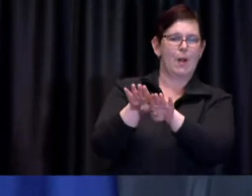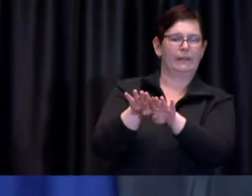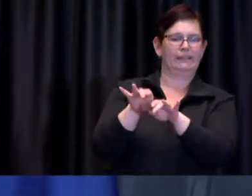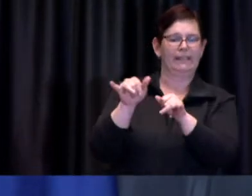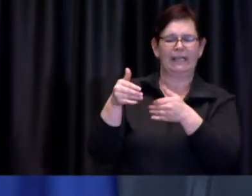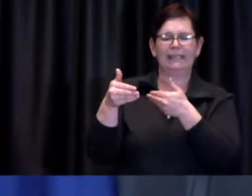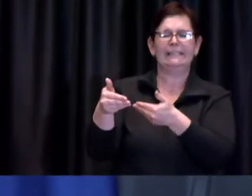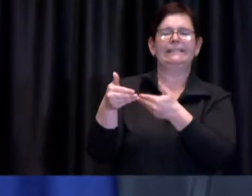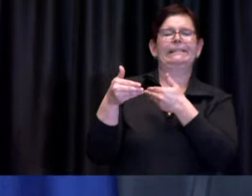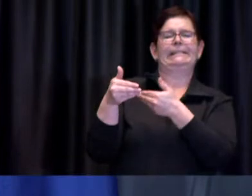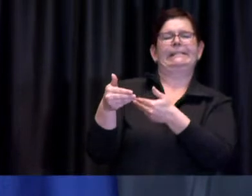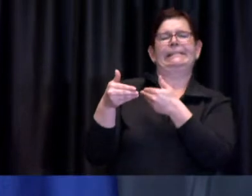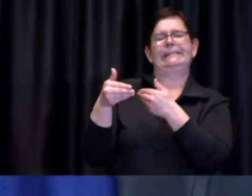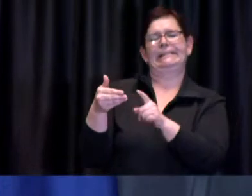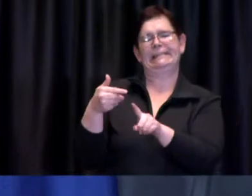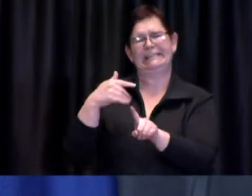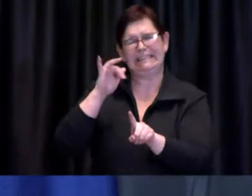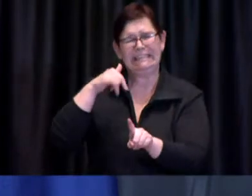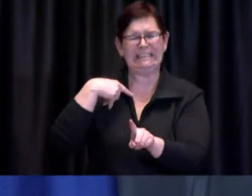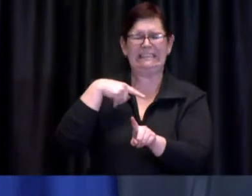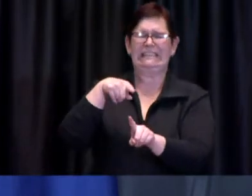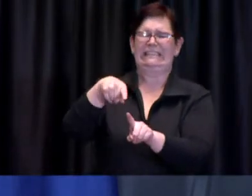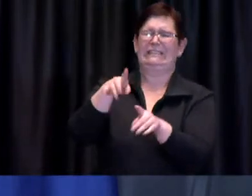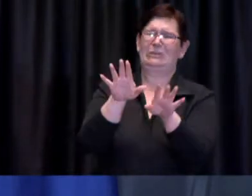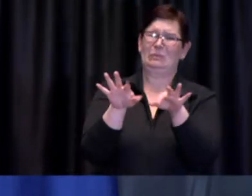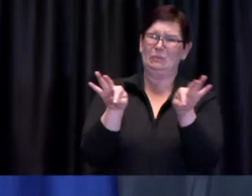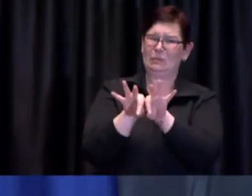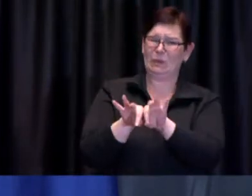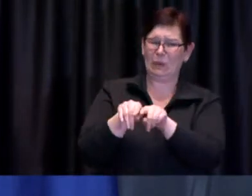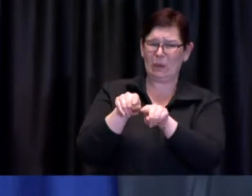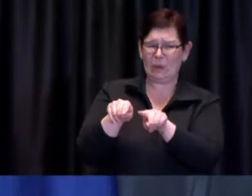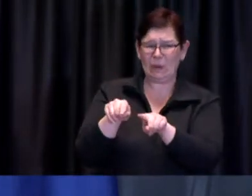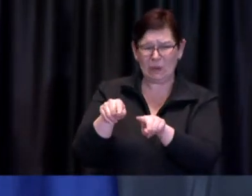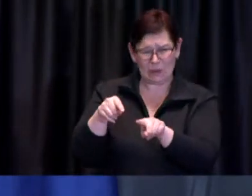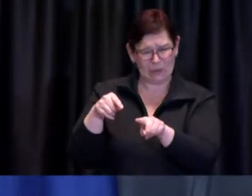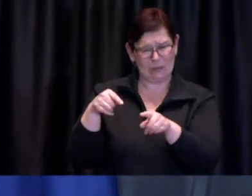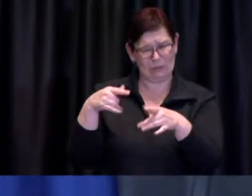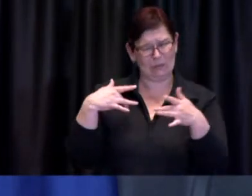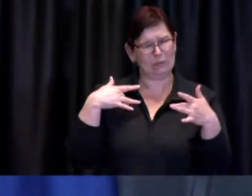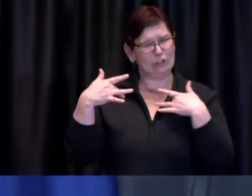terms of the really very deep concern that existed about health the concern that I had which was